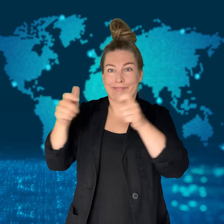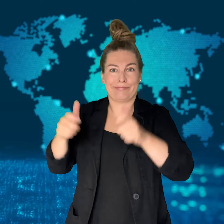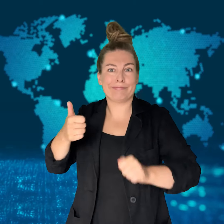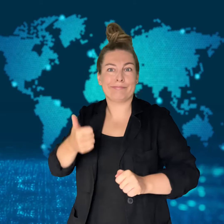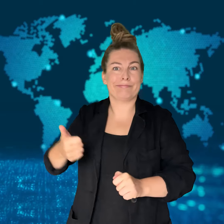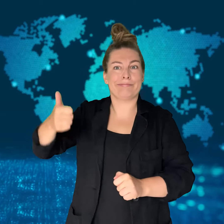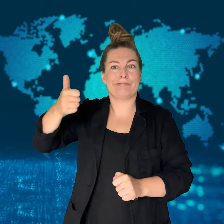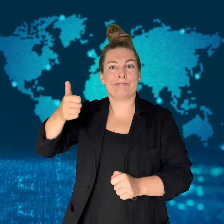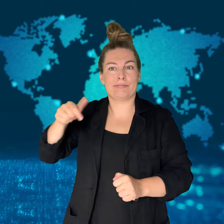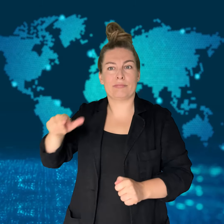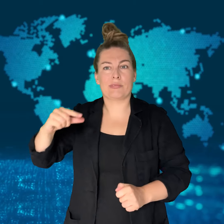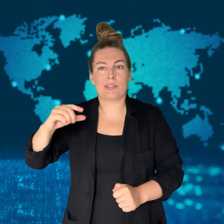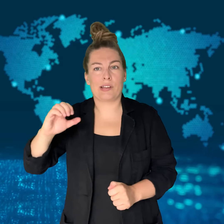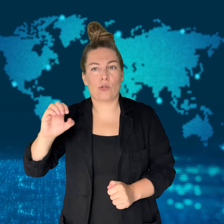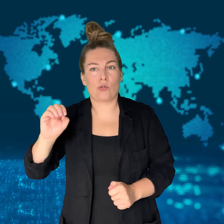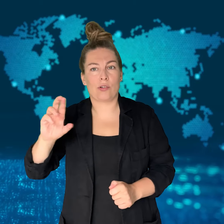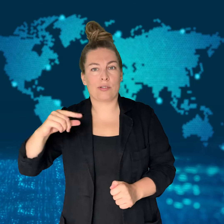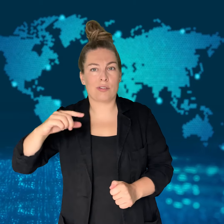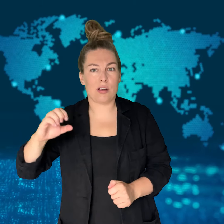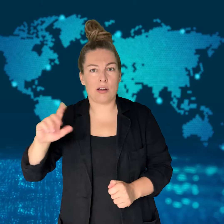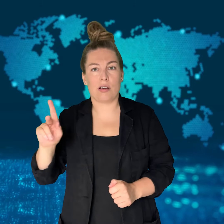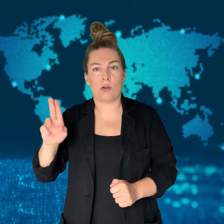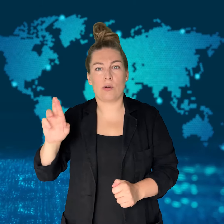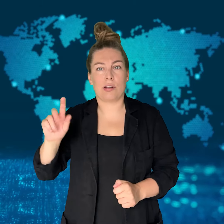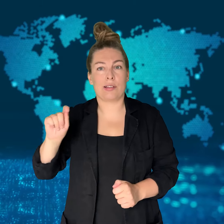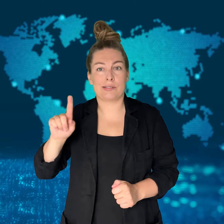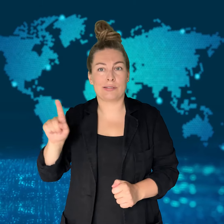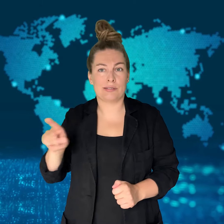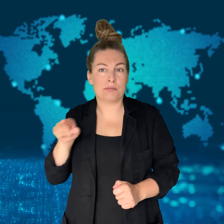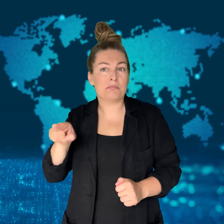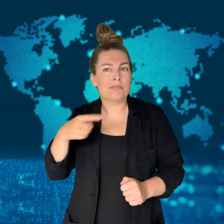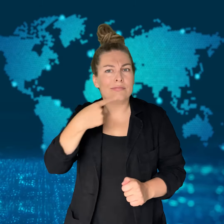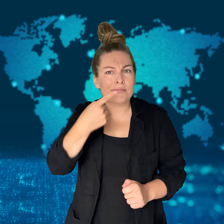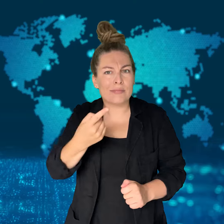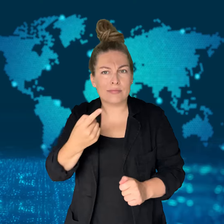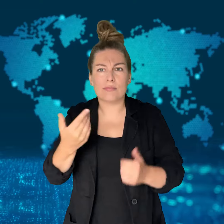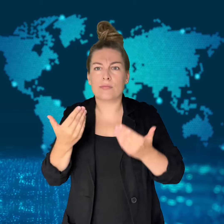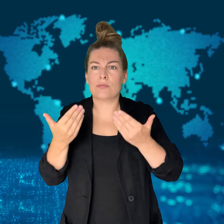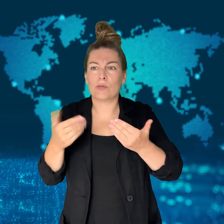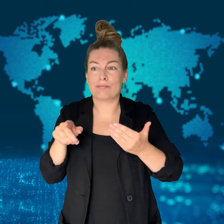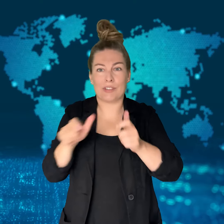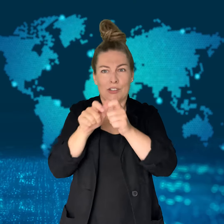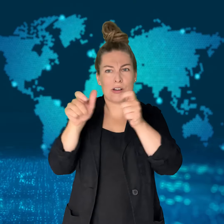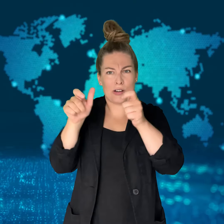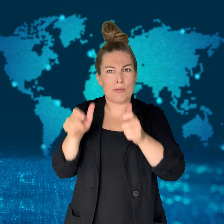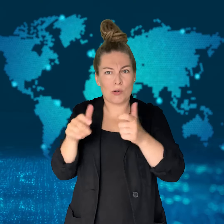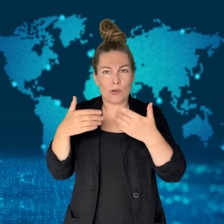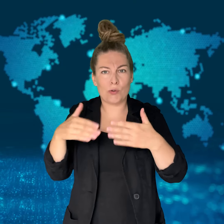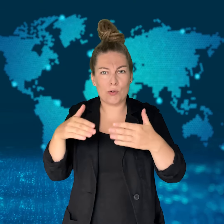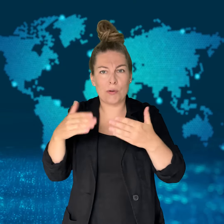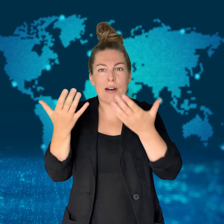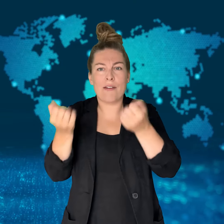The firm's CEO, George Kurtz, said the company is working